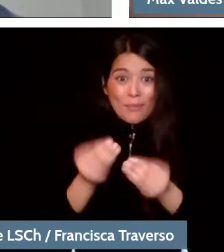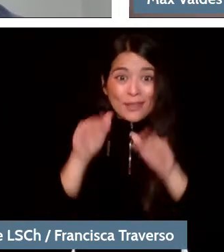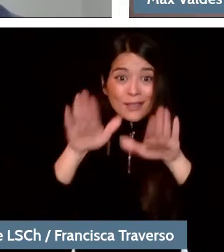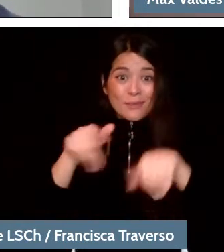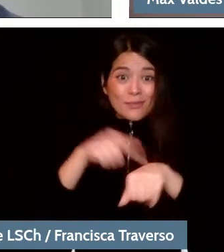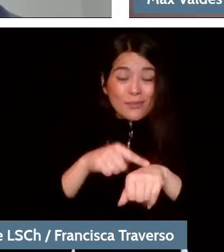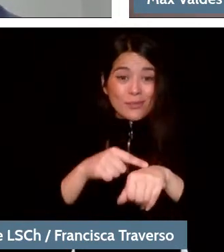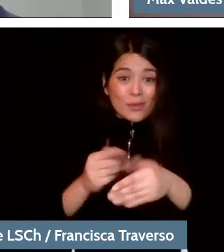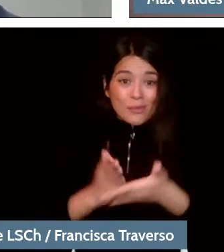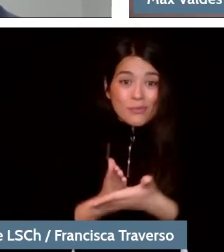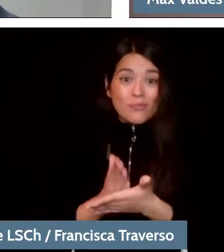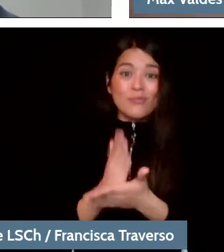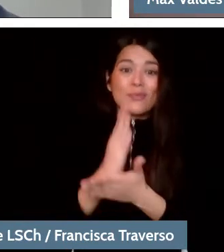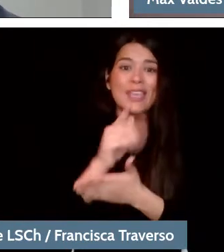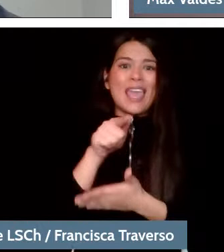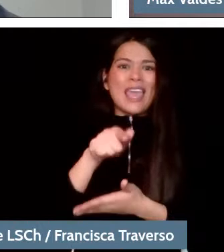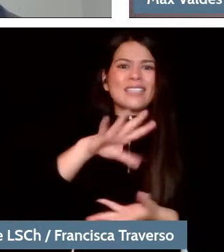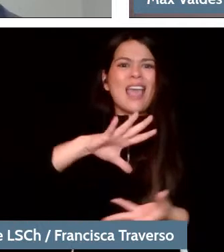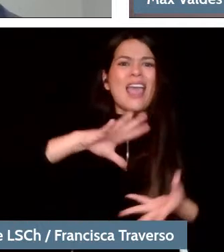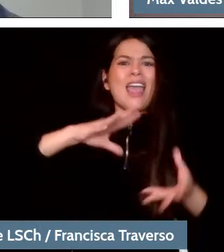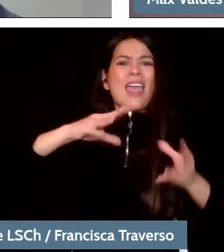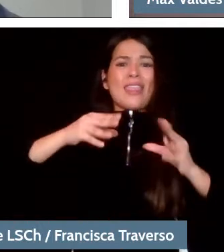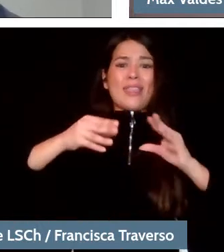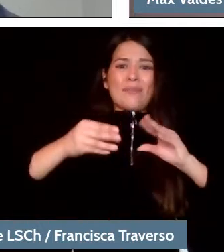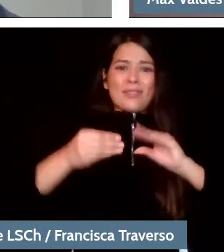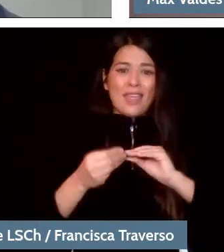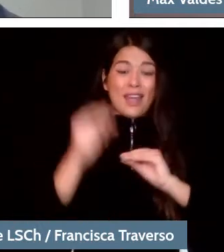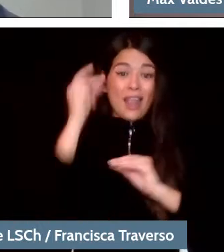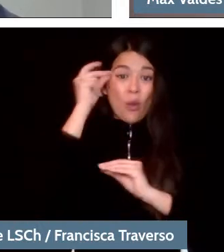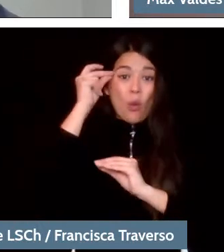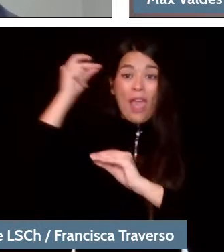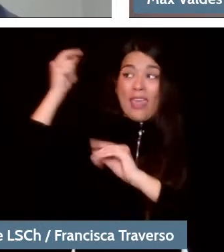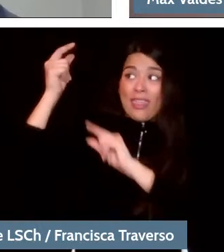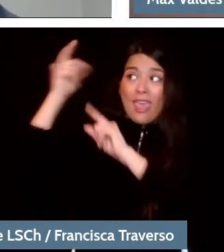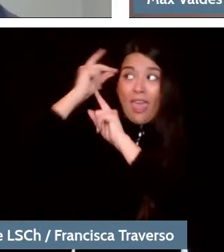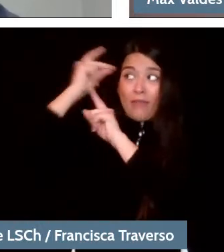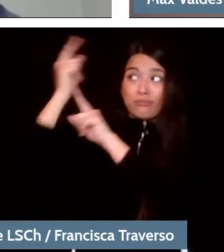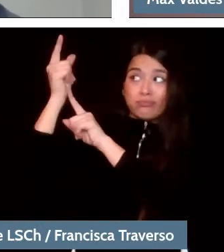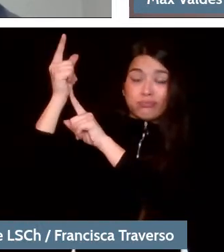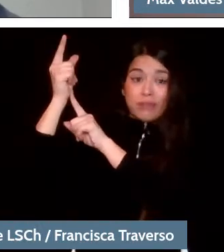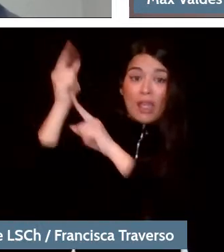That adaptation to the idea of music that a director has and that musicians also have,